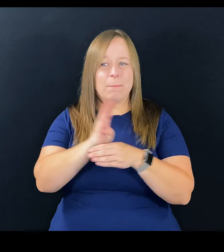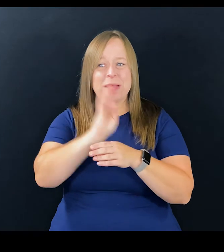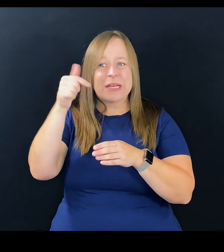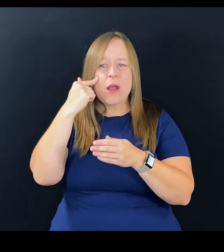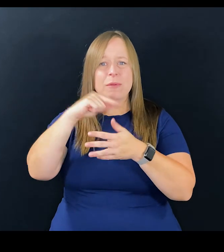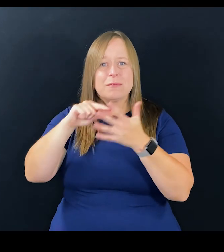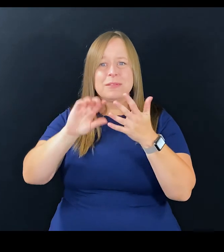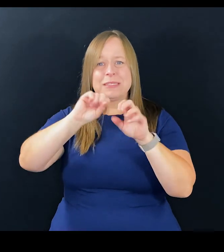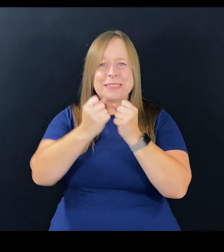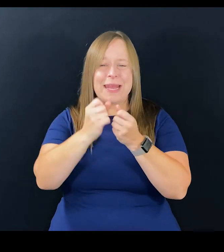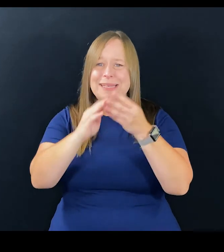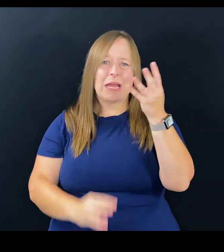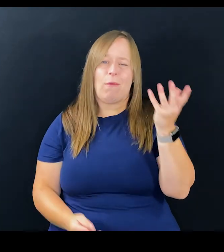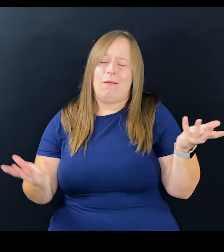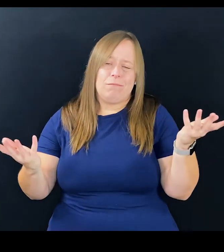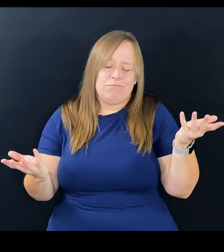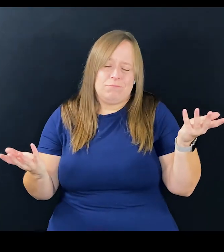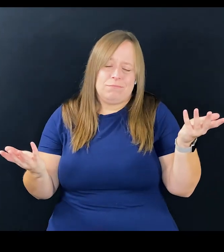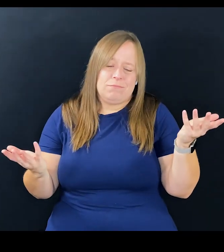of our organization, business, government, society, et cetera.